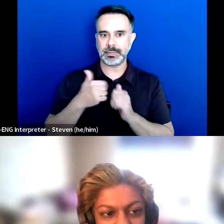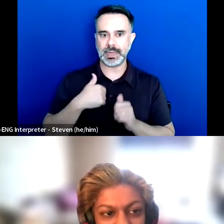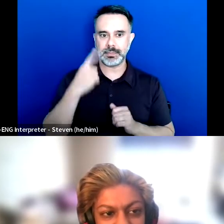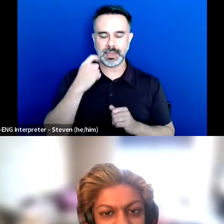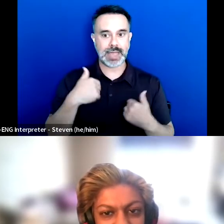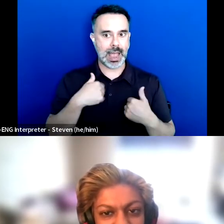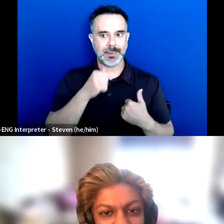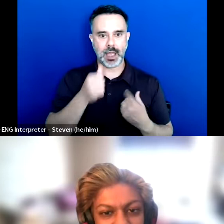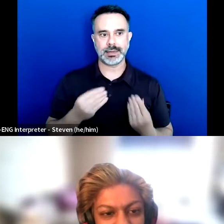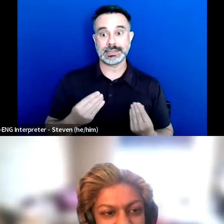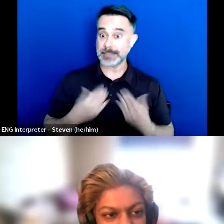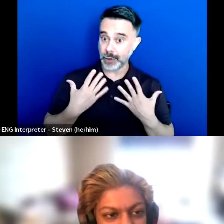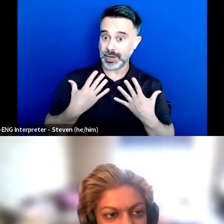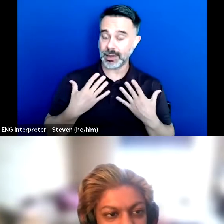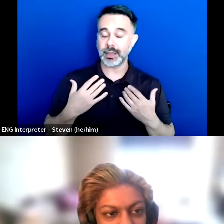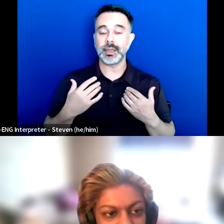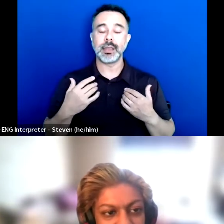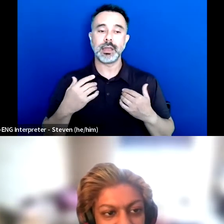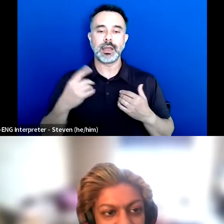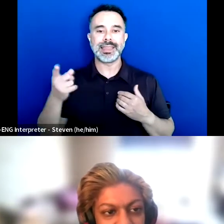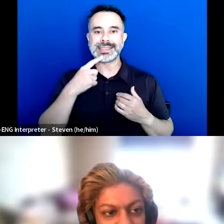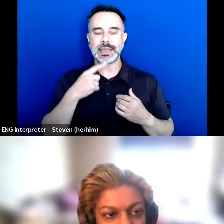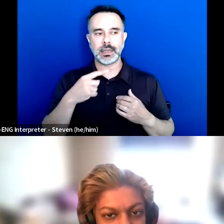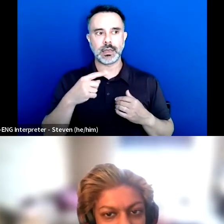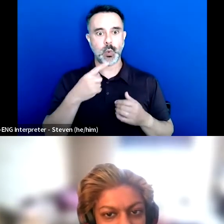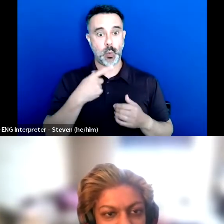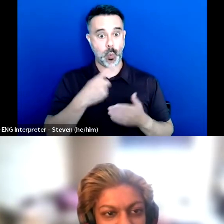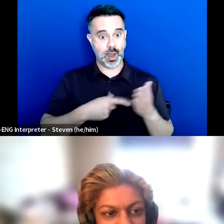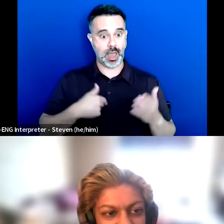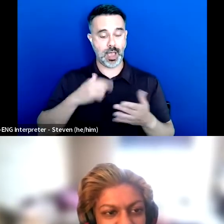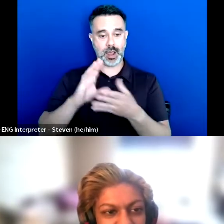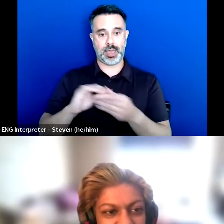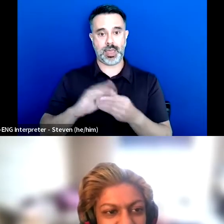They find that what I talk about is annoying to them because it means that they might have